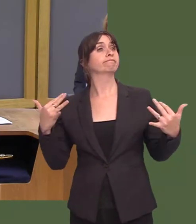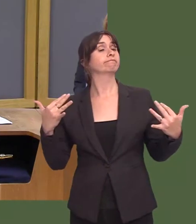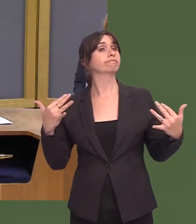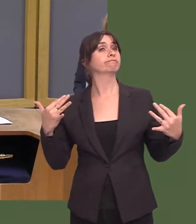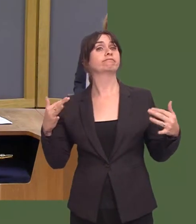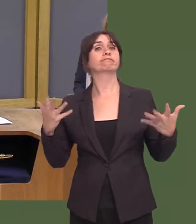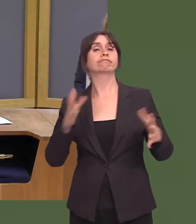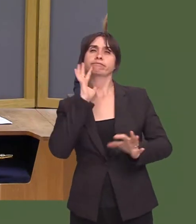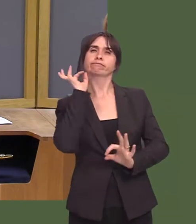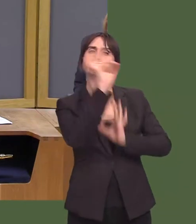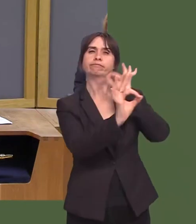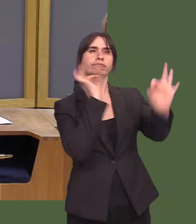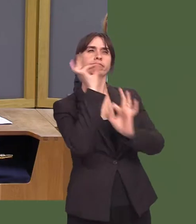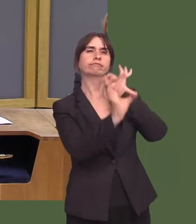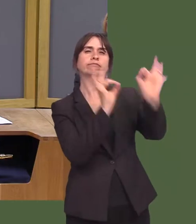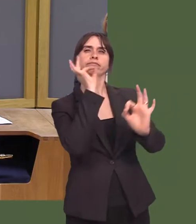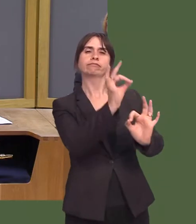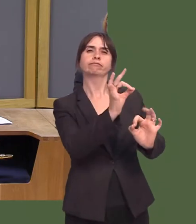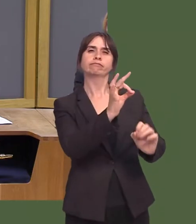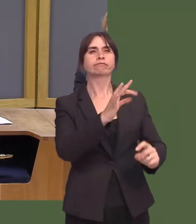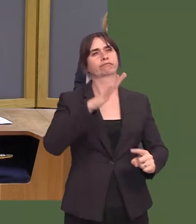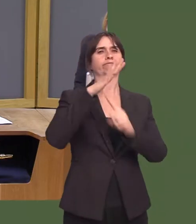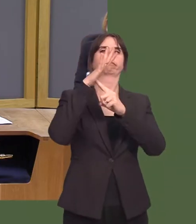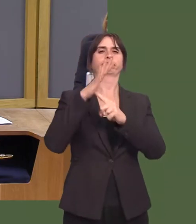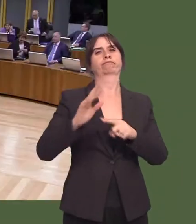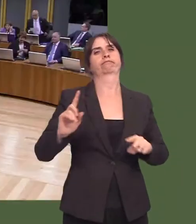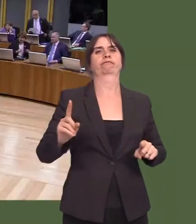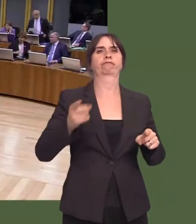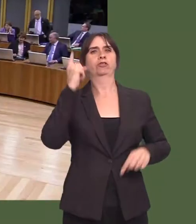iír Prif Weinidog, aír cwestiwn cyntaf, Mohammad Asghar. Mohammad Asghar: 1.